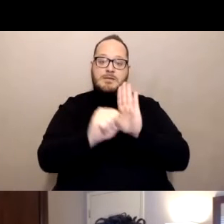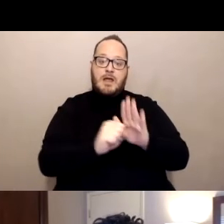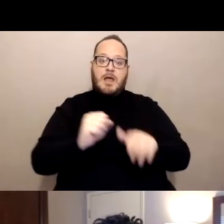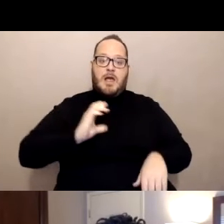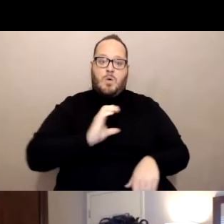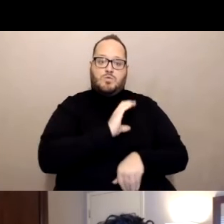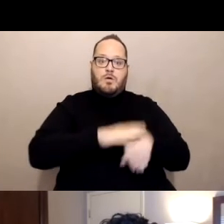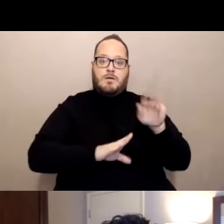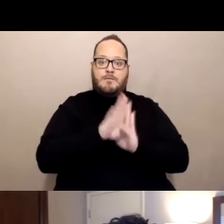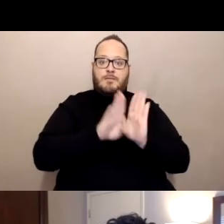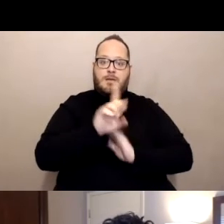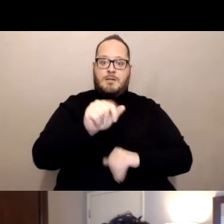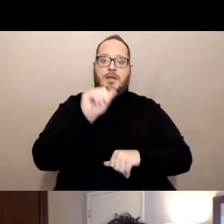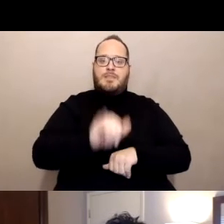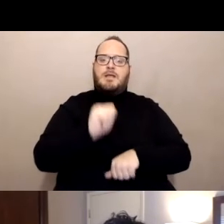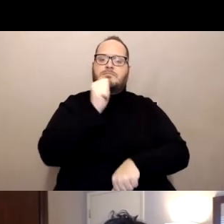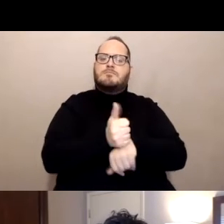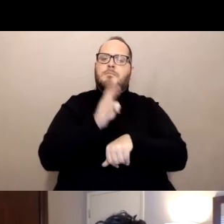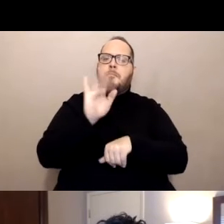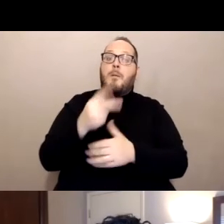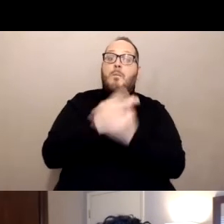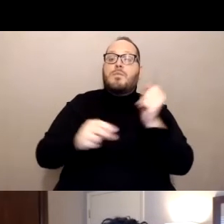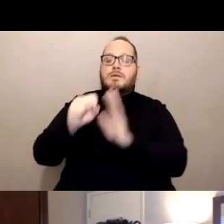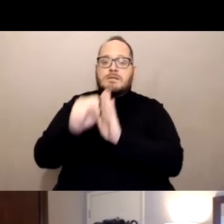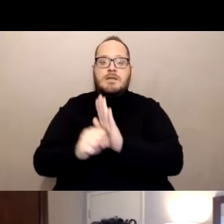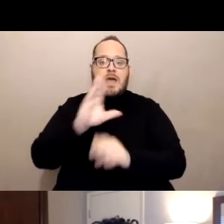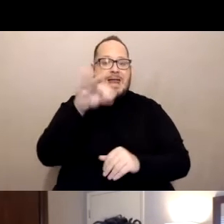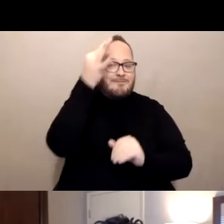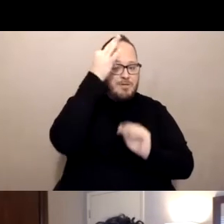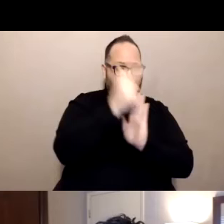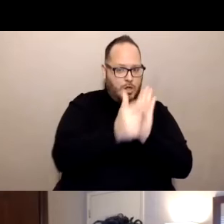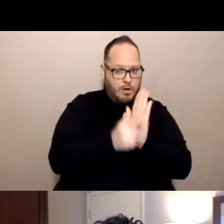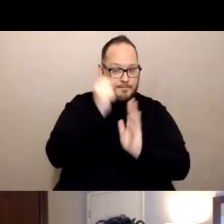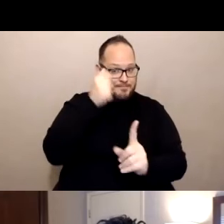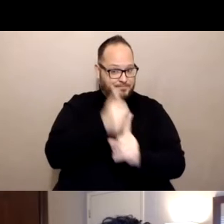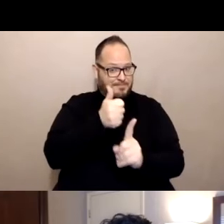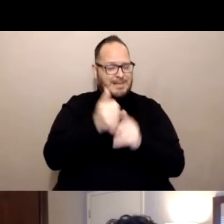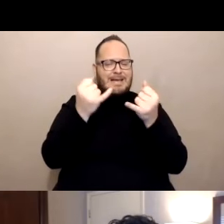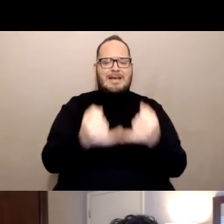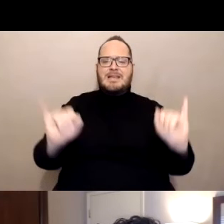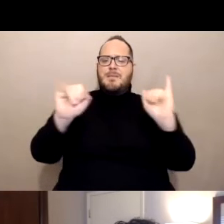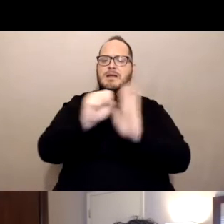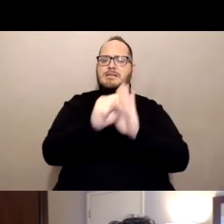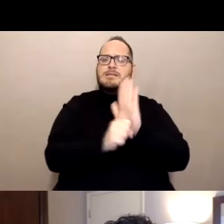is established by state and federal law as an independent state agency. And ensures that Californians